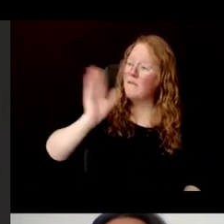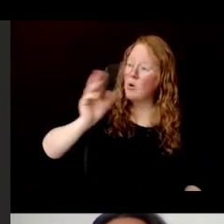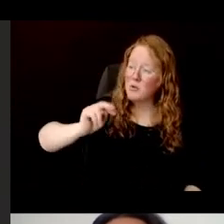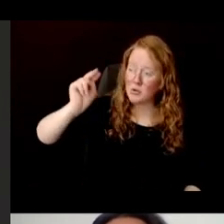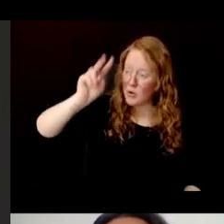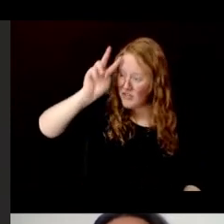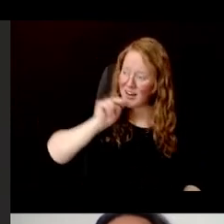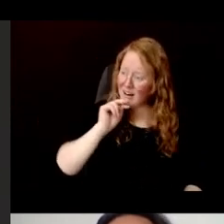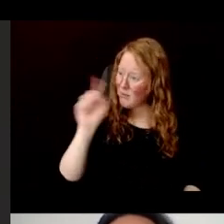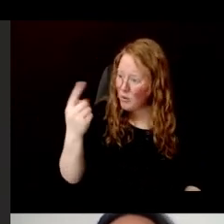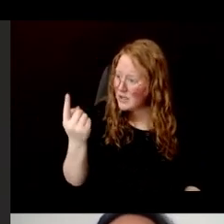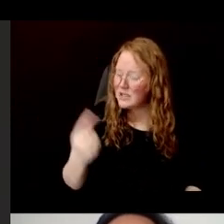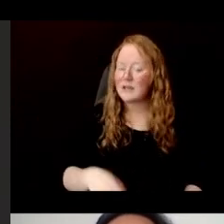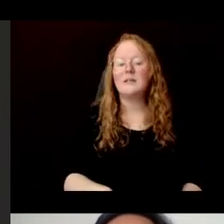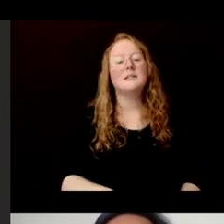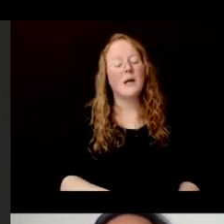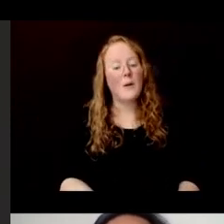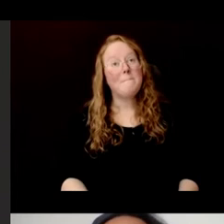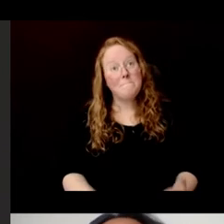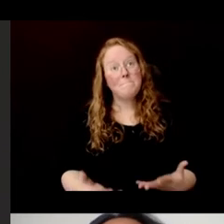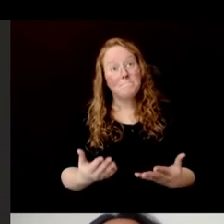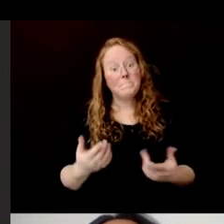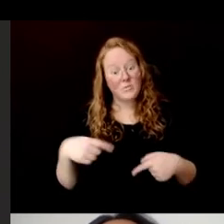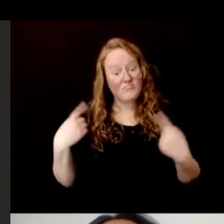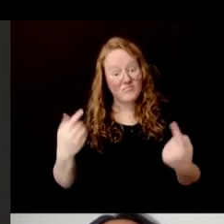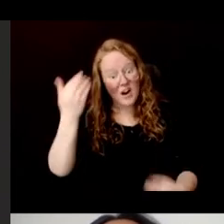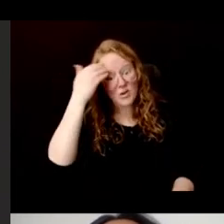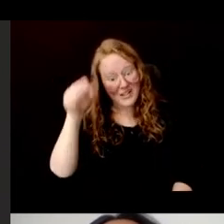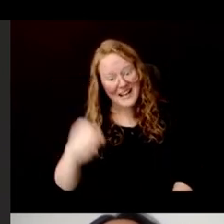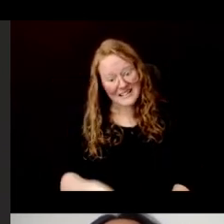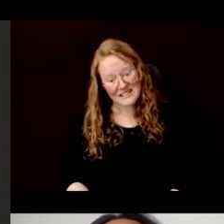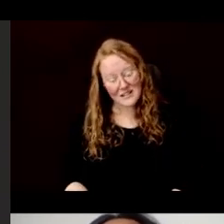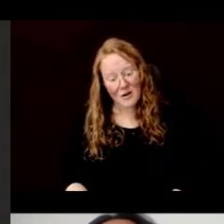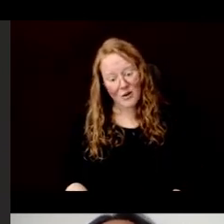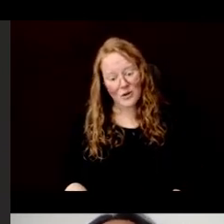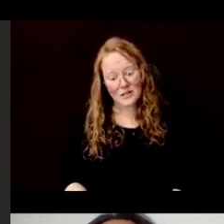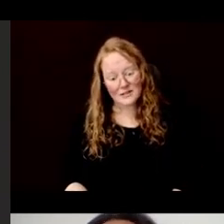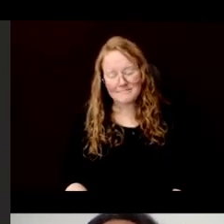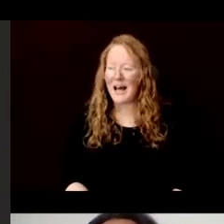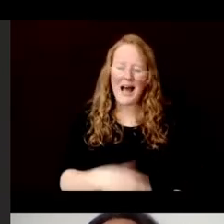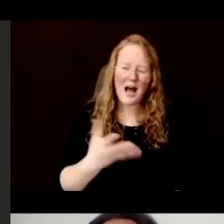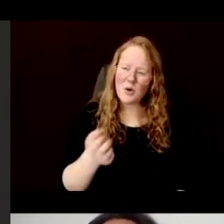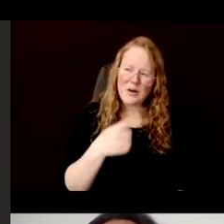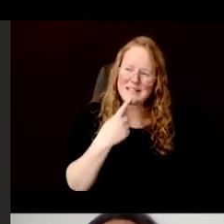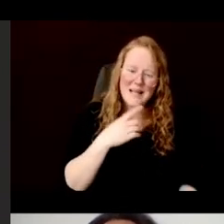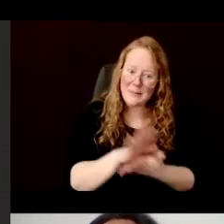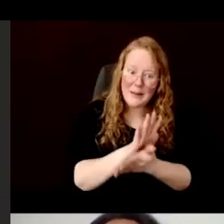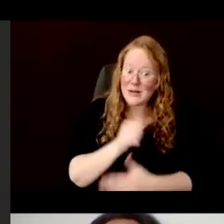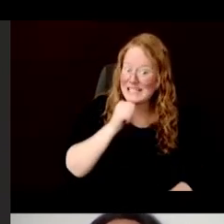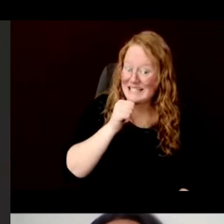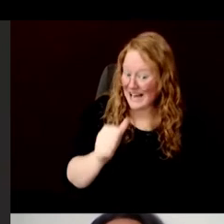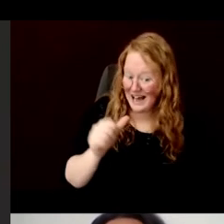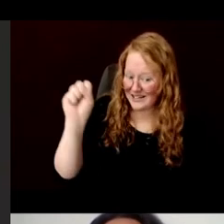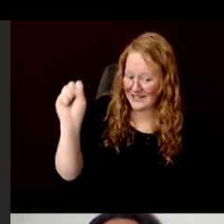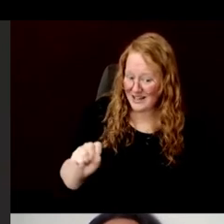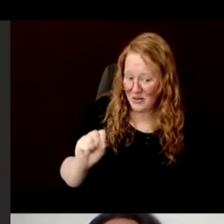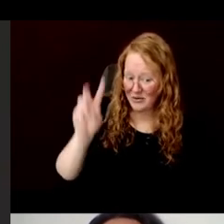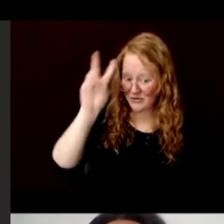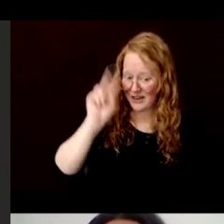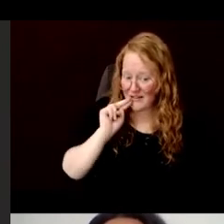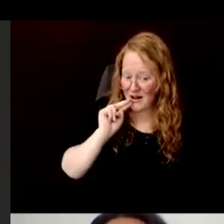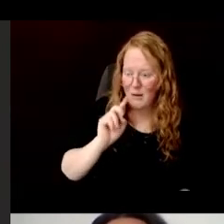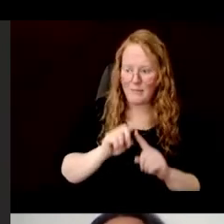As far as I know, yes. I don't want to say paper is not made in Southern Vietnam. I simply have found no evidence of that.